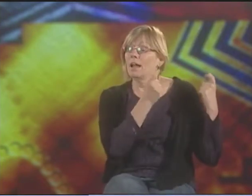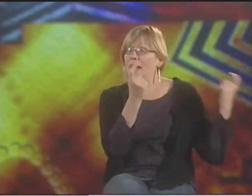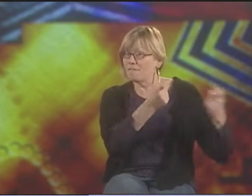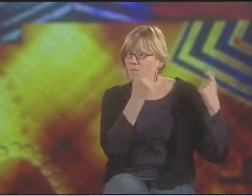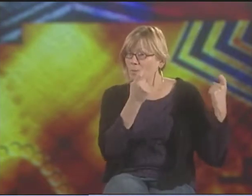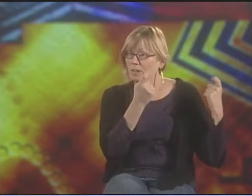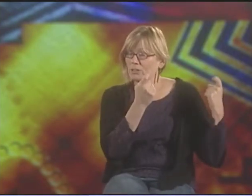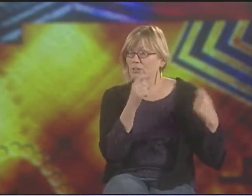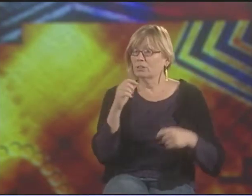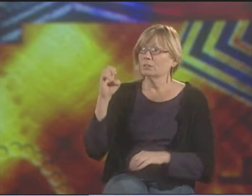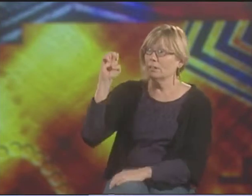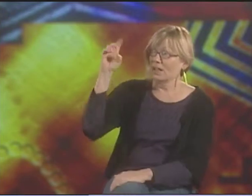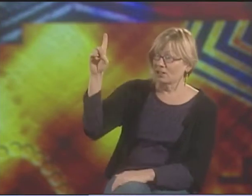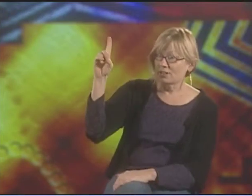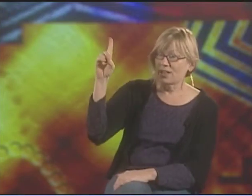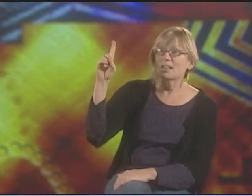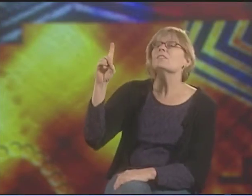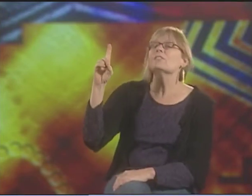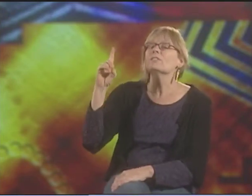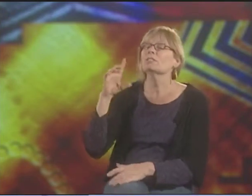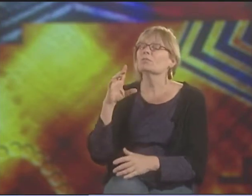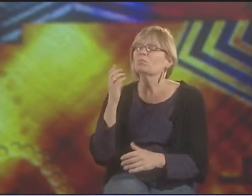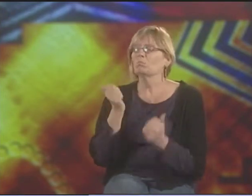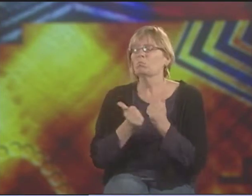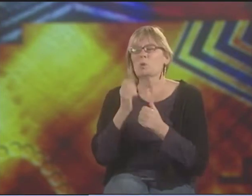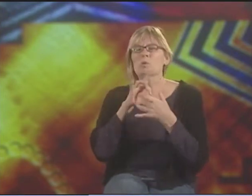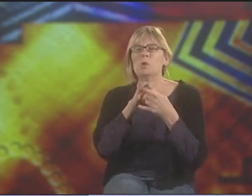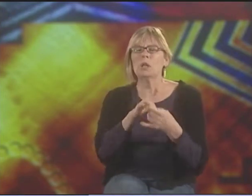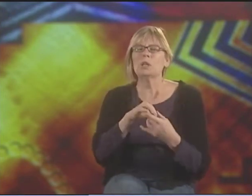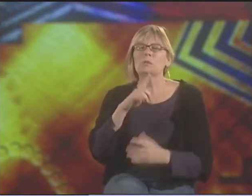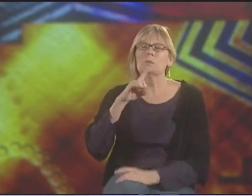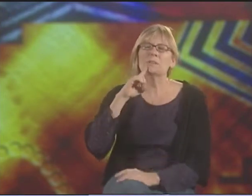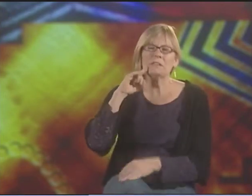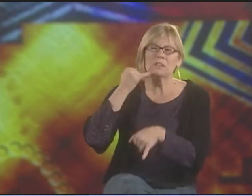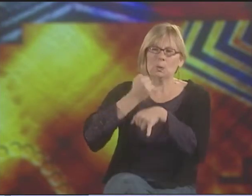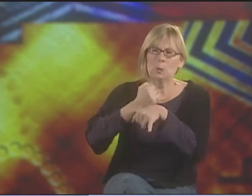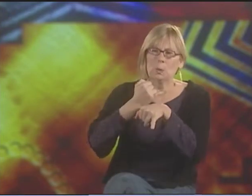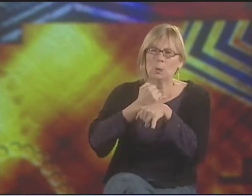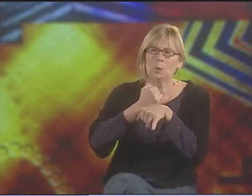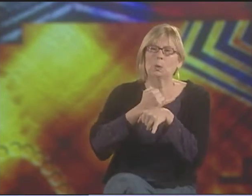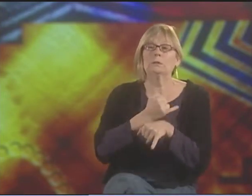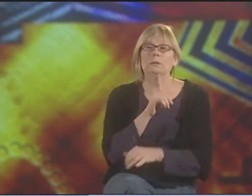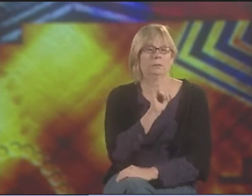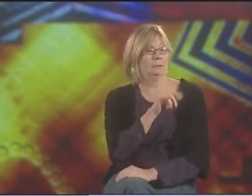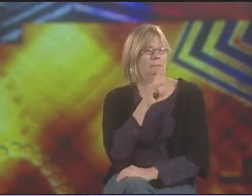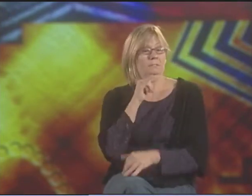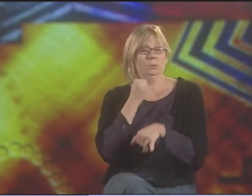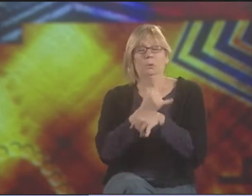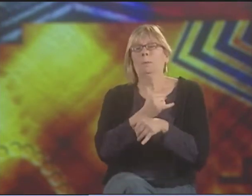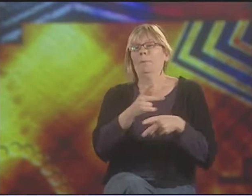AFFIRMATION POETRY, HOW EDUCATION IS EVIDENCED THROUGH THAT IS SHOWING THAT THE SCHOOLS FOR THE DEAF